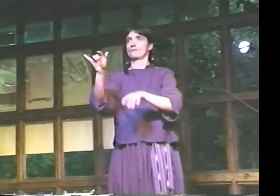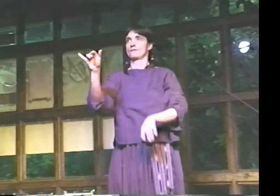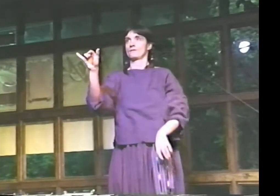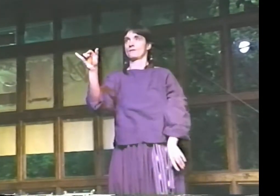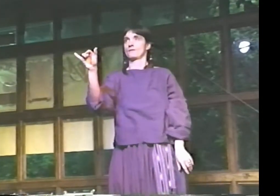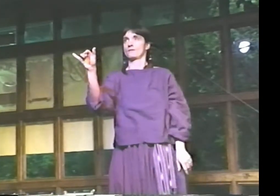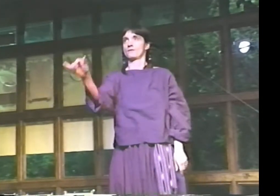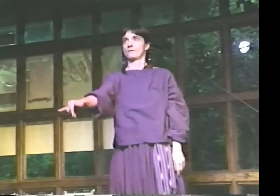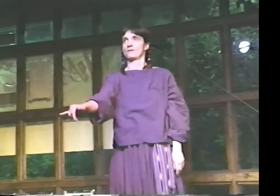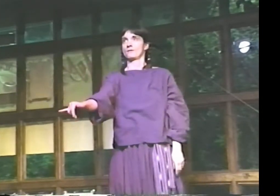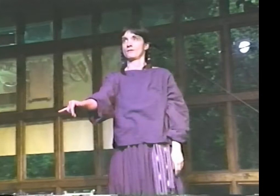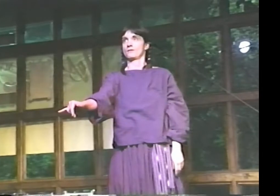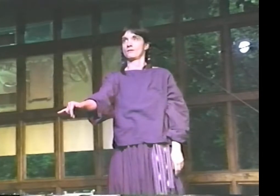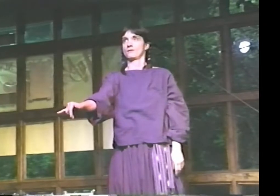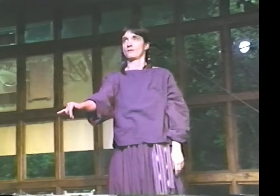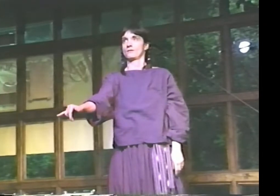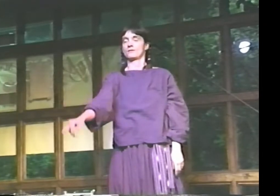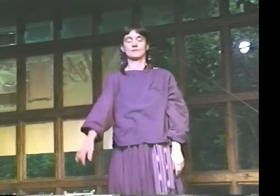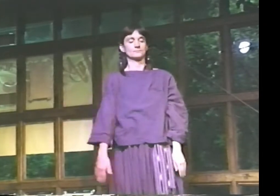"SO THAT'S WHAT THAT WAS ALL ABOUT."